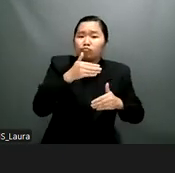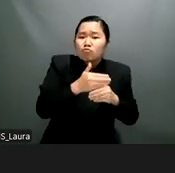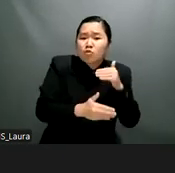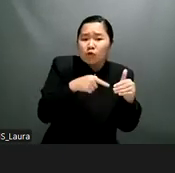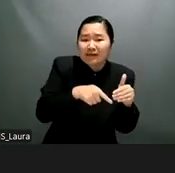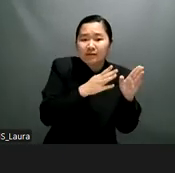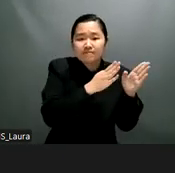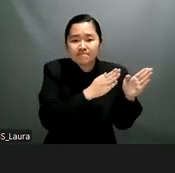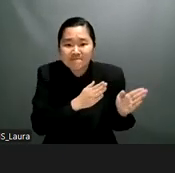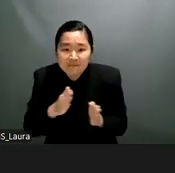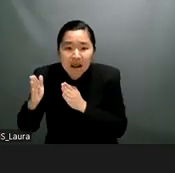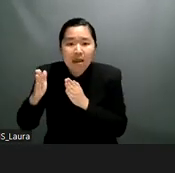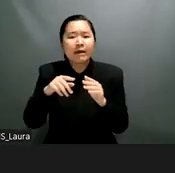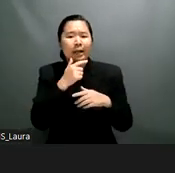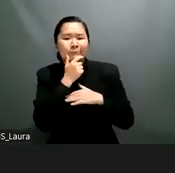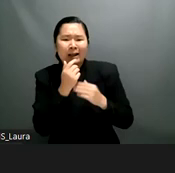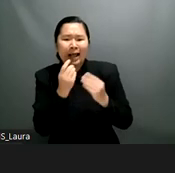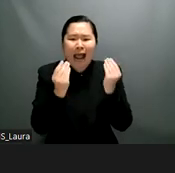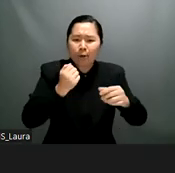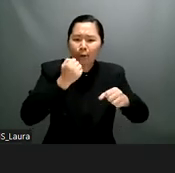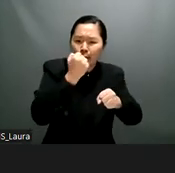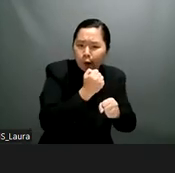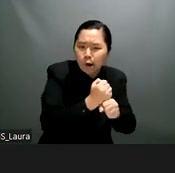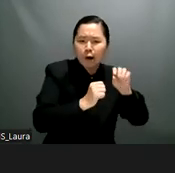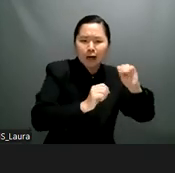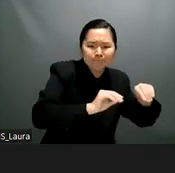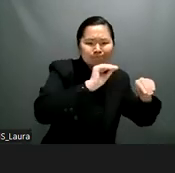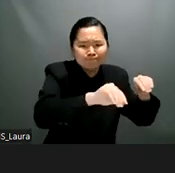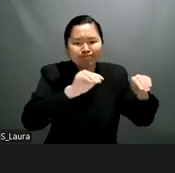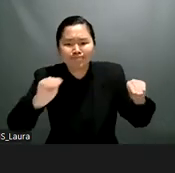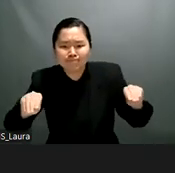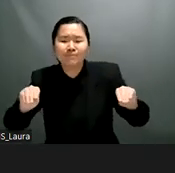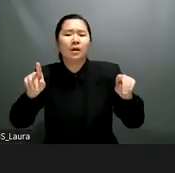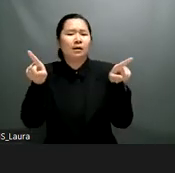working for people with disabilities and of course um you know the call to action really being for